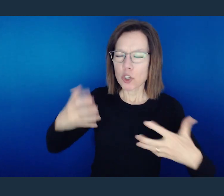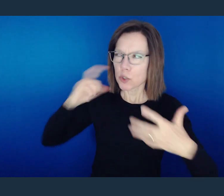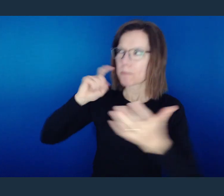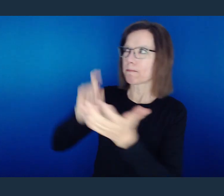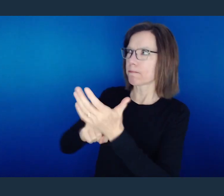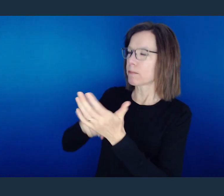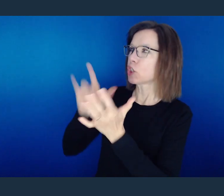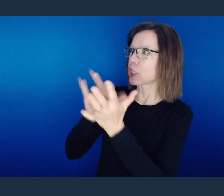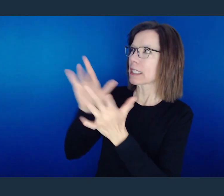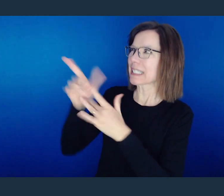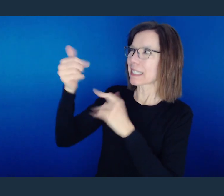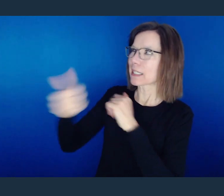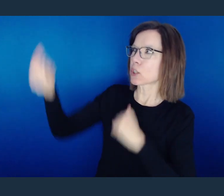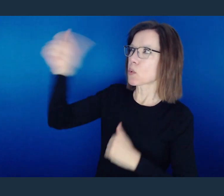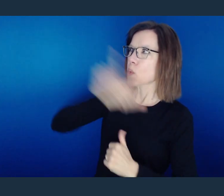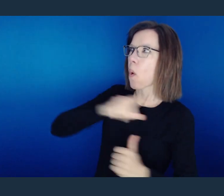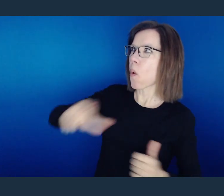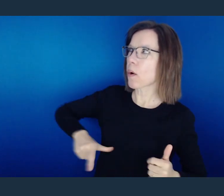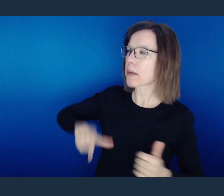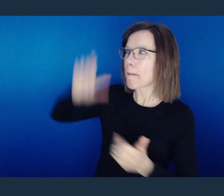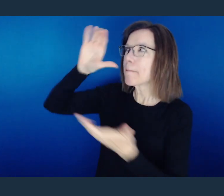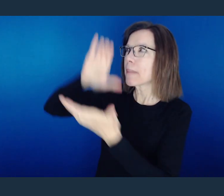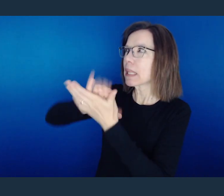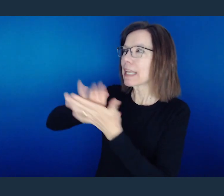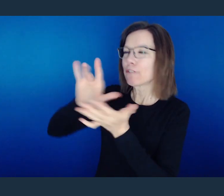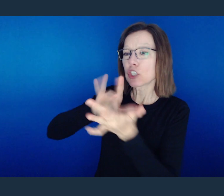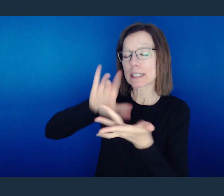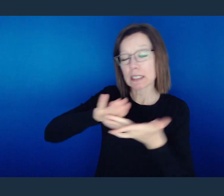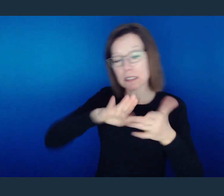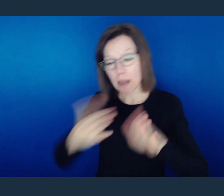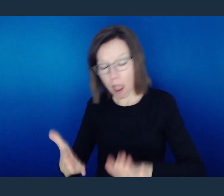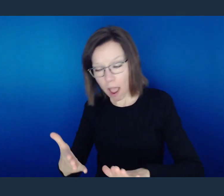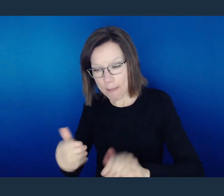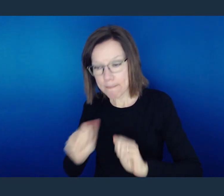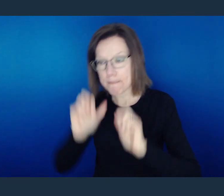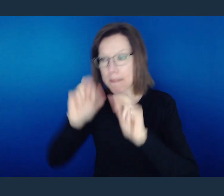confessing that Jesus is Lord, believing that You have raised Him from the dead, that He